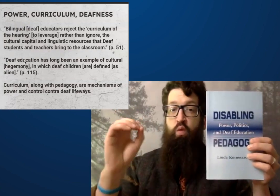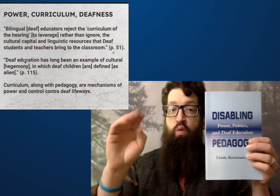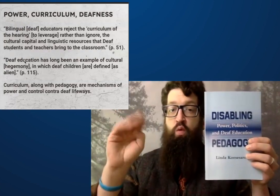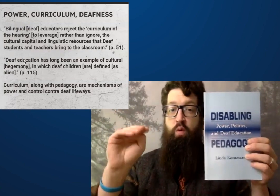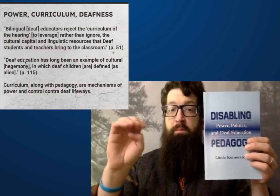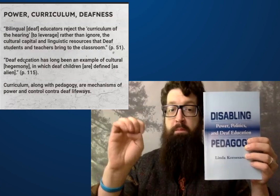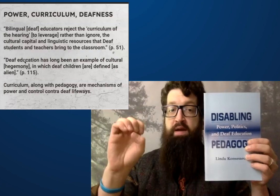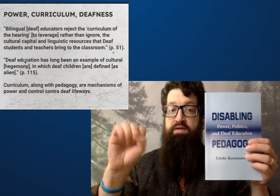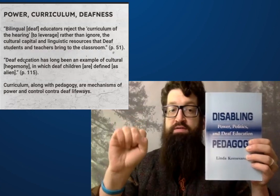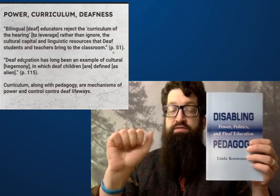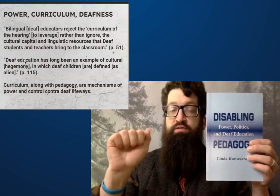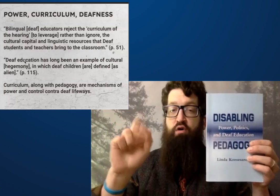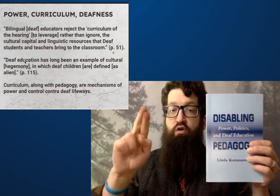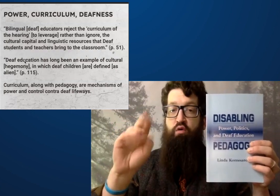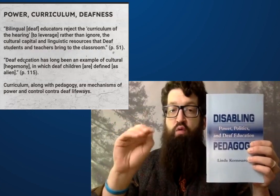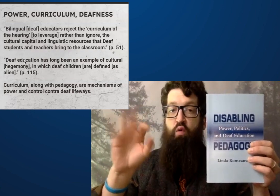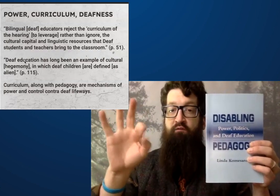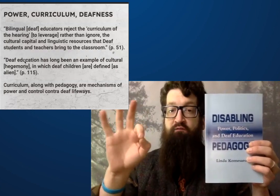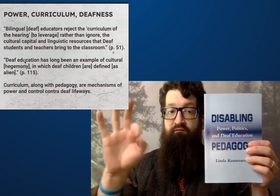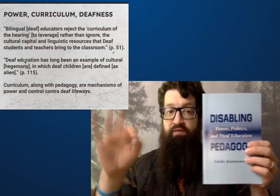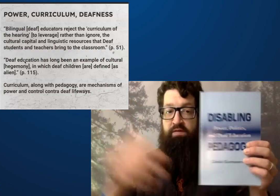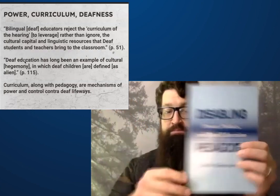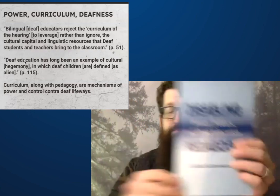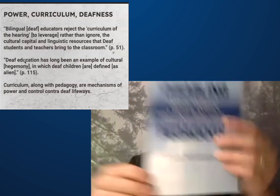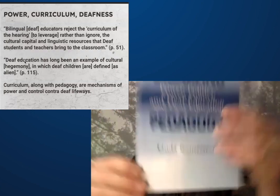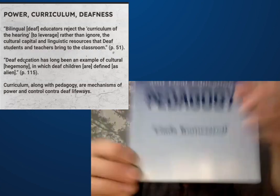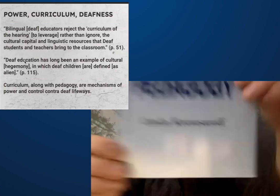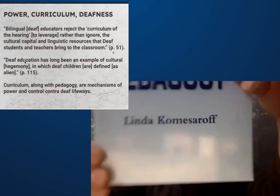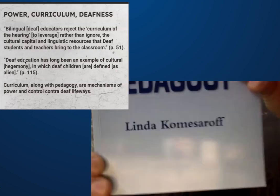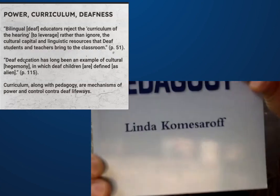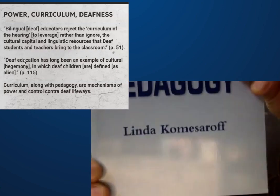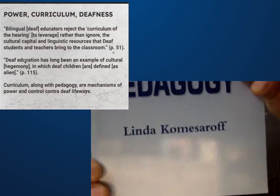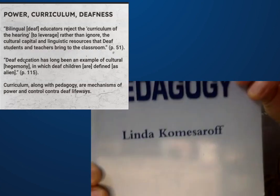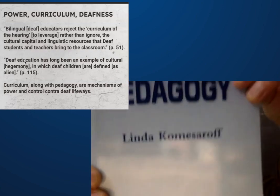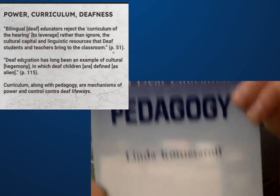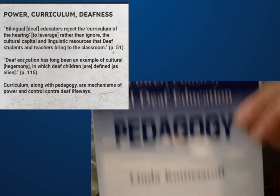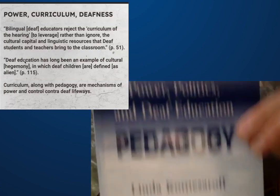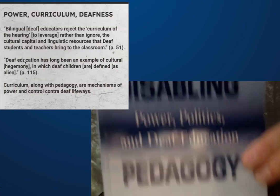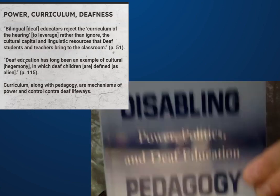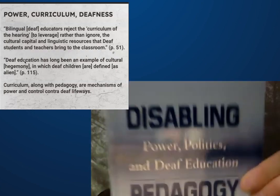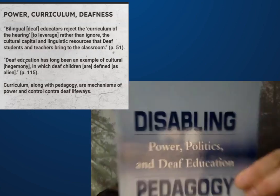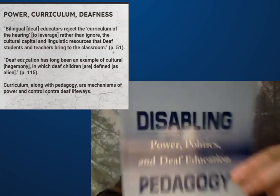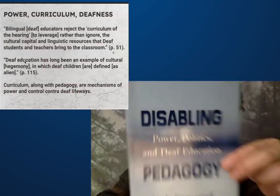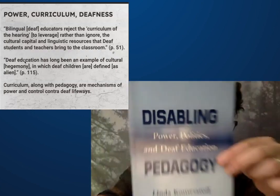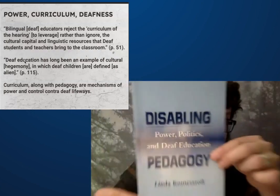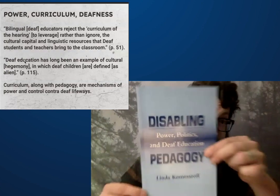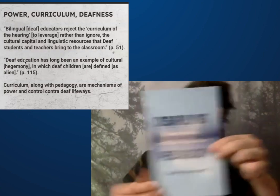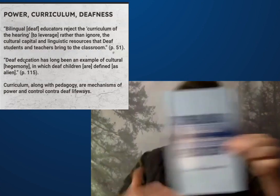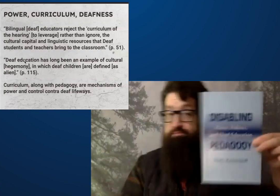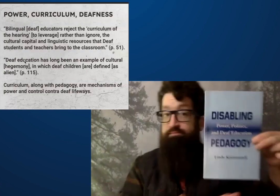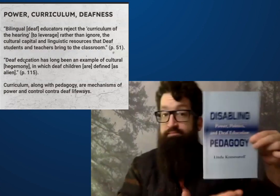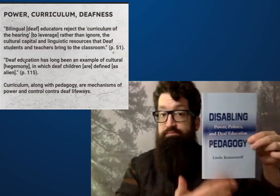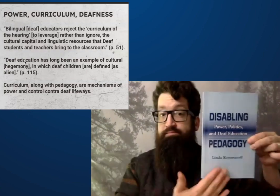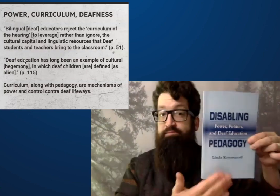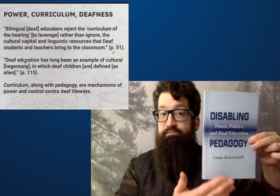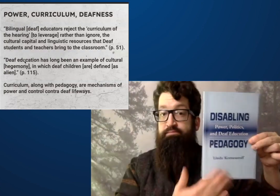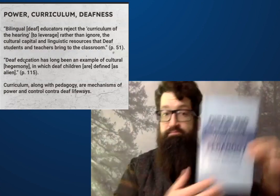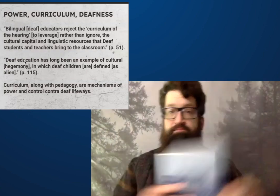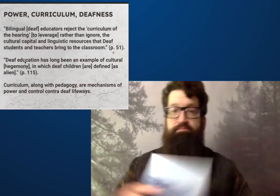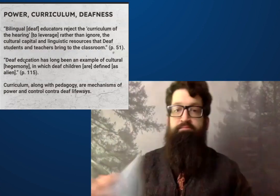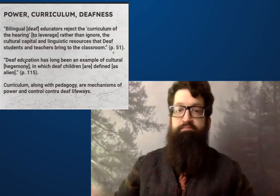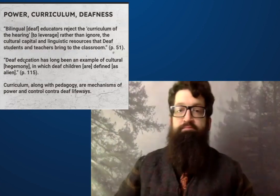I'd like to talk to you about Linda Kamasurov.